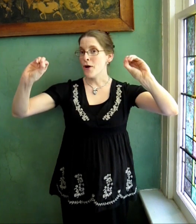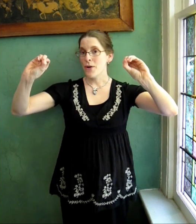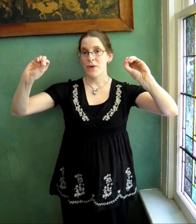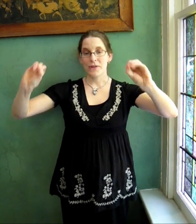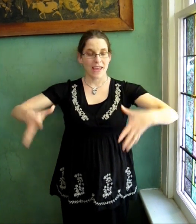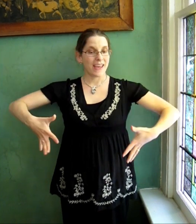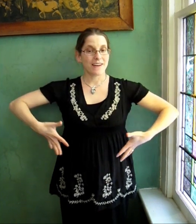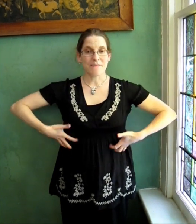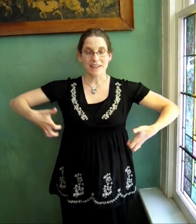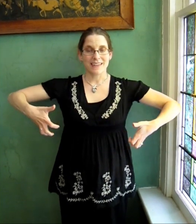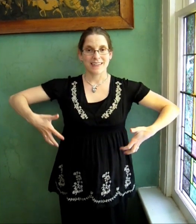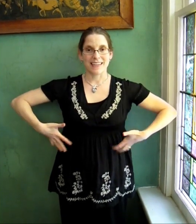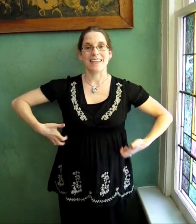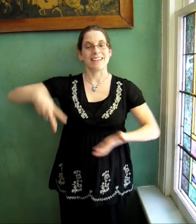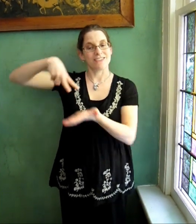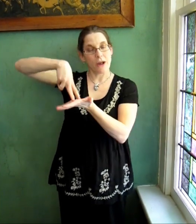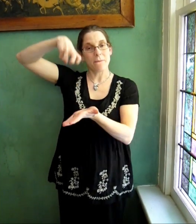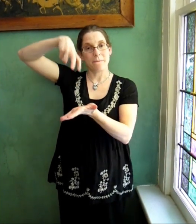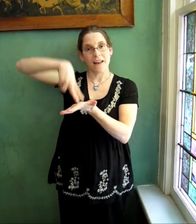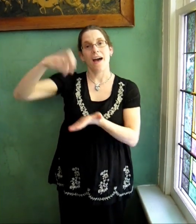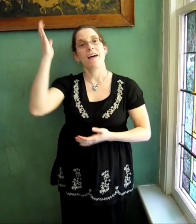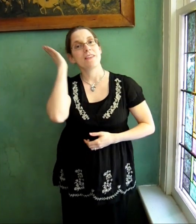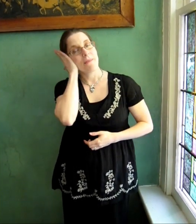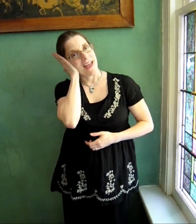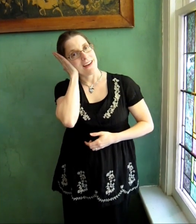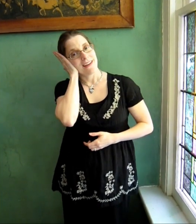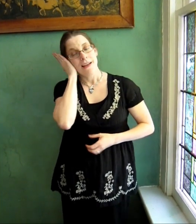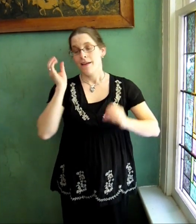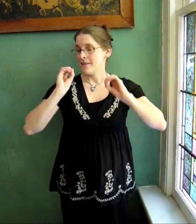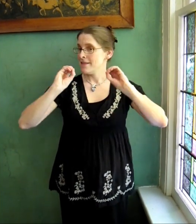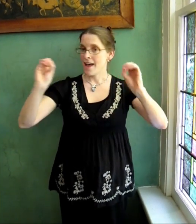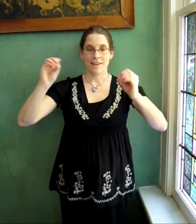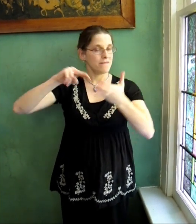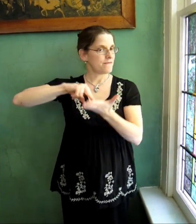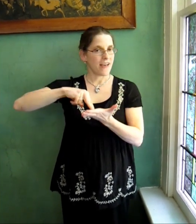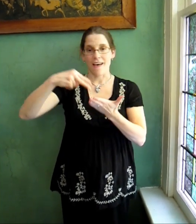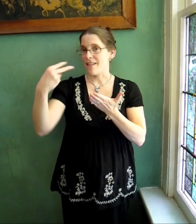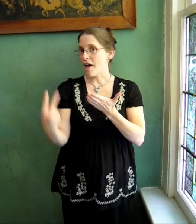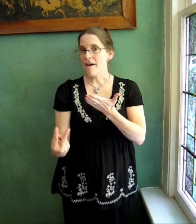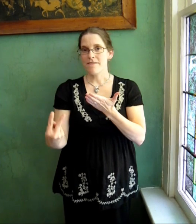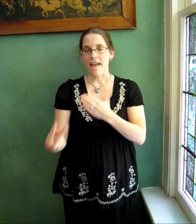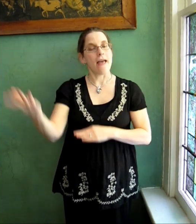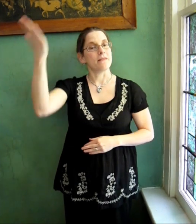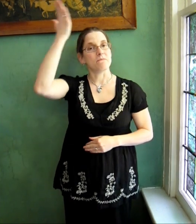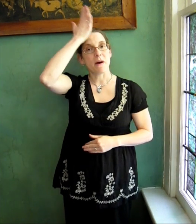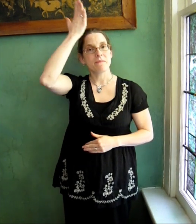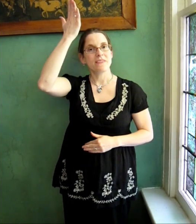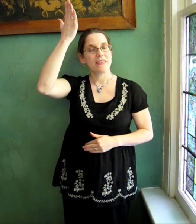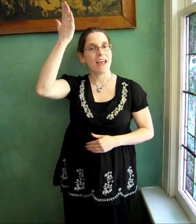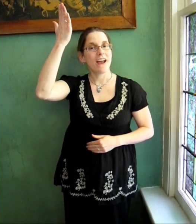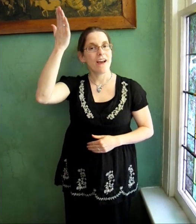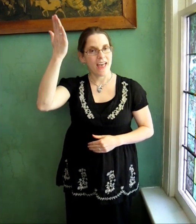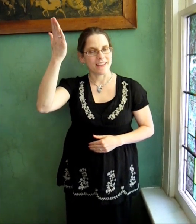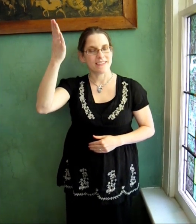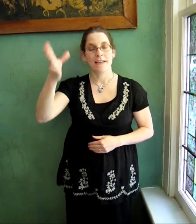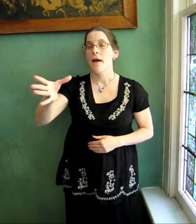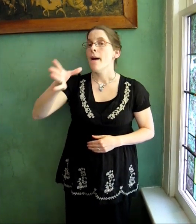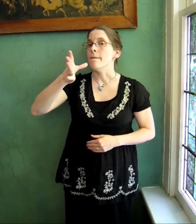NO LITTLE MONKEYS JUMPING on the BED, NONE FELL-OFF and BUMPED their heads.